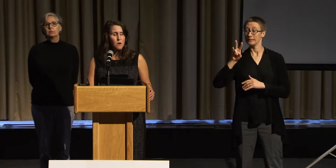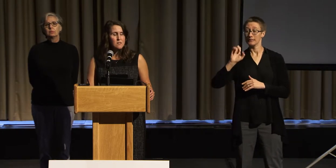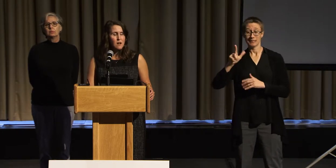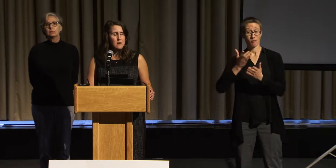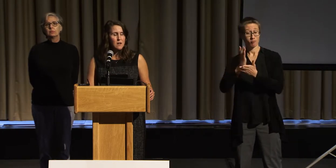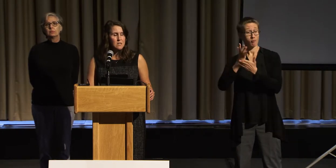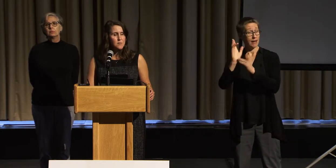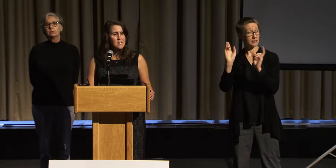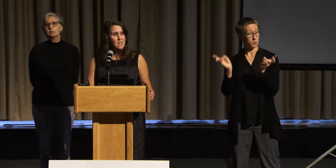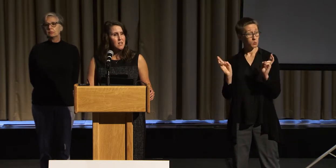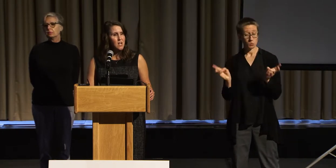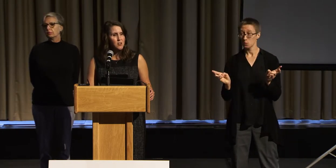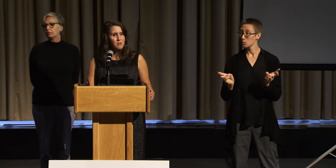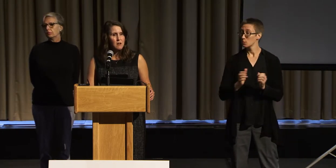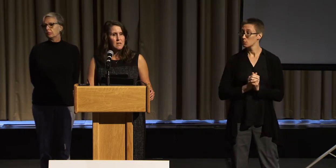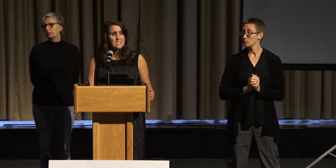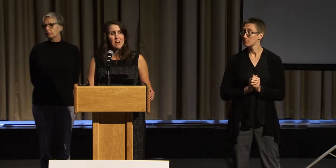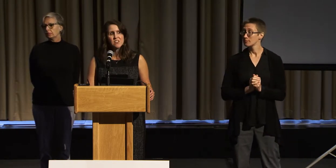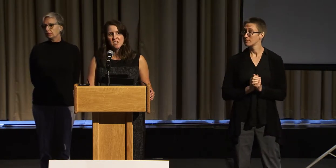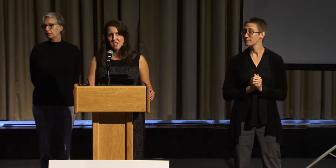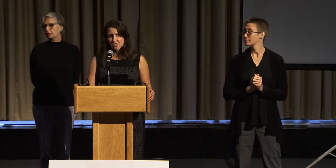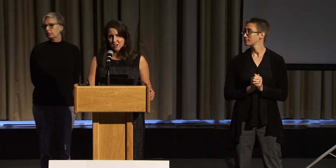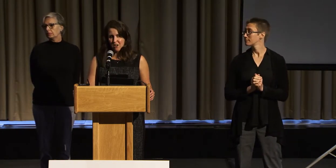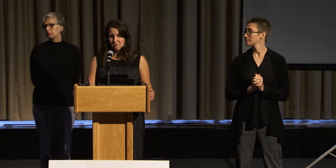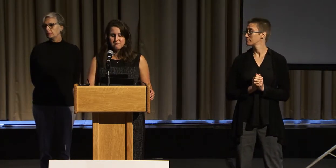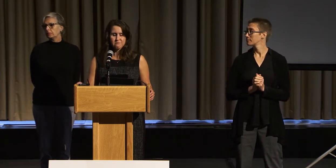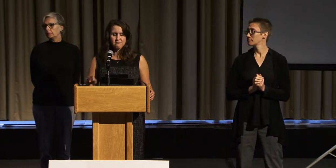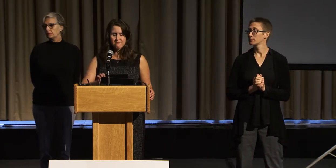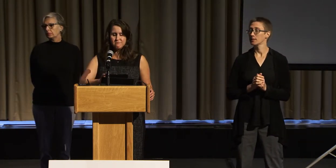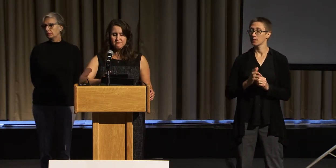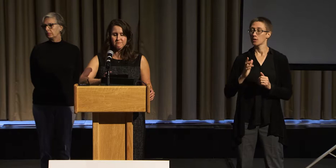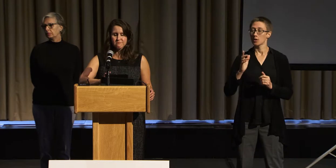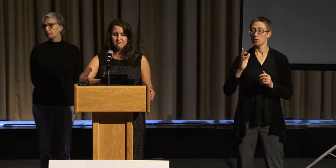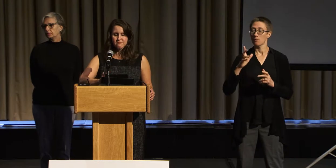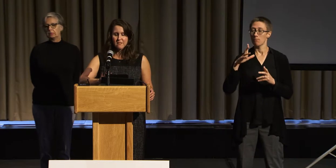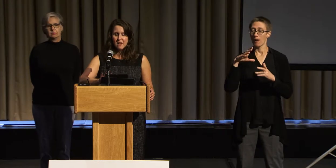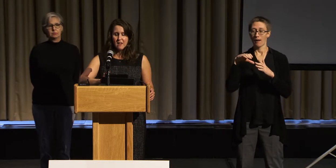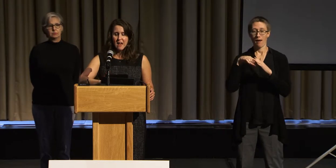was something declared 70 years ago.